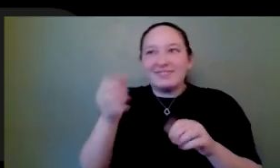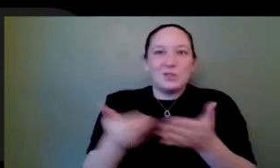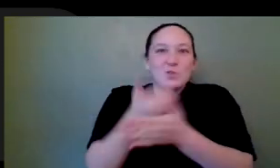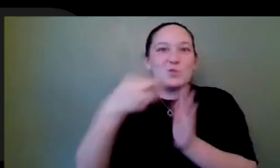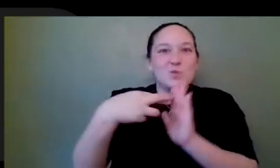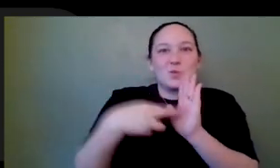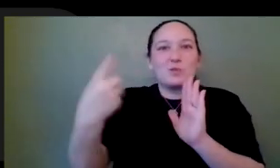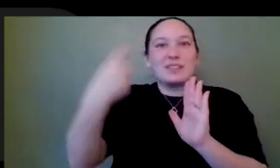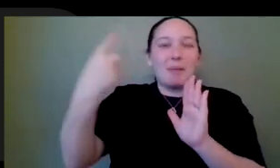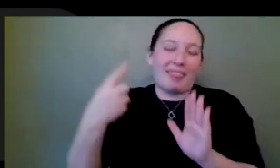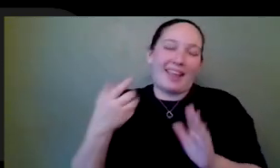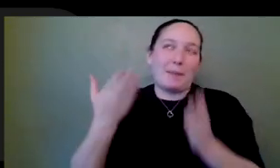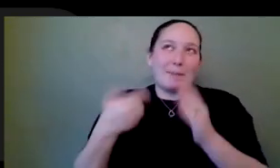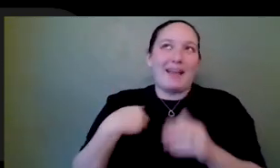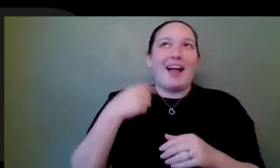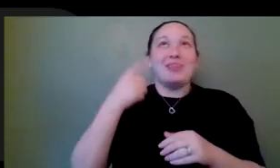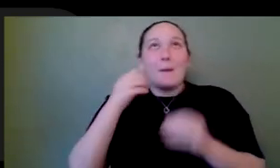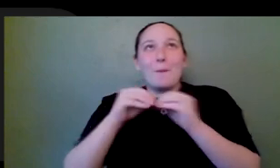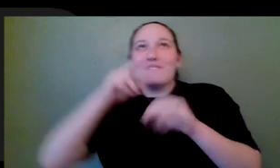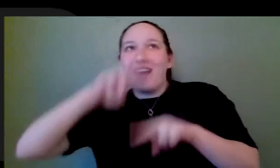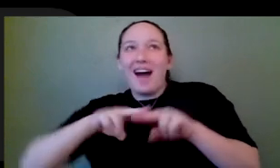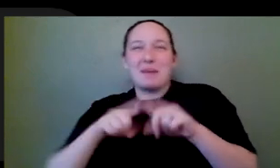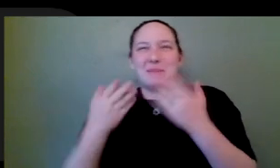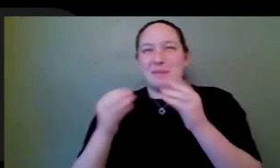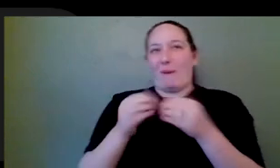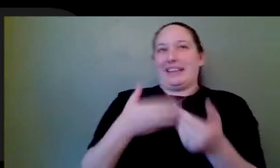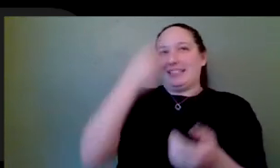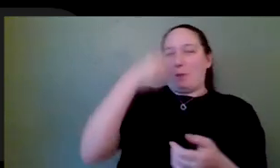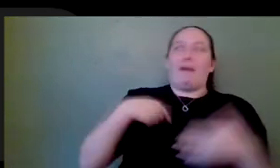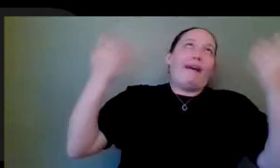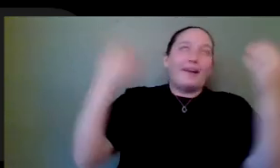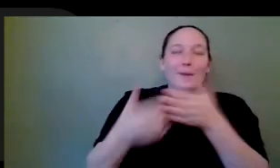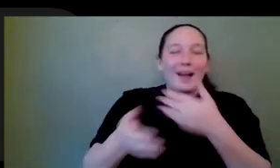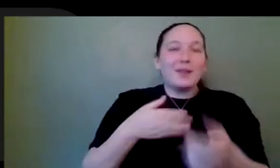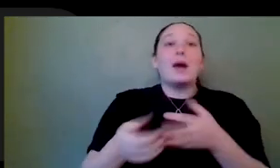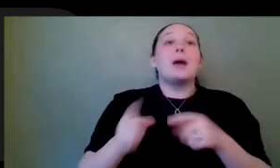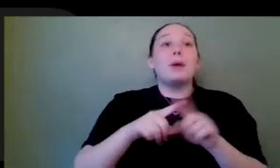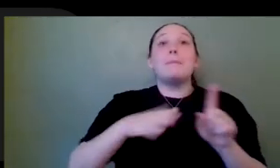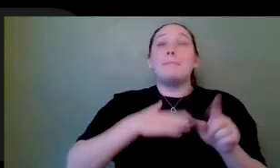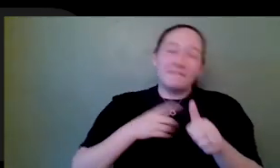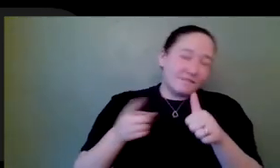make it easier for me to win. But my first legitimate, like my own game was a pen and paper